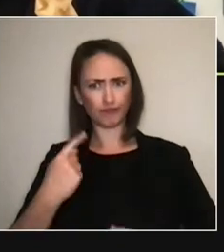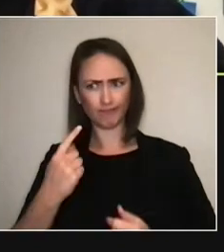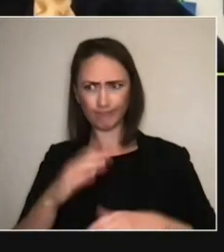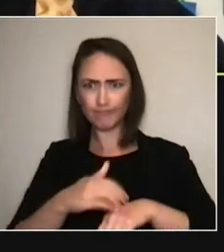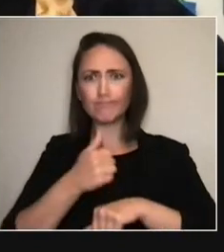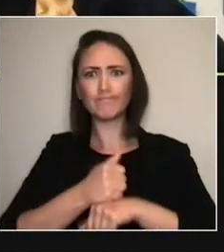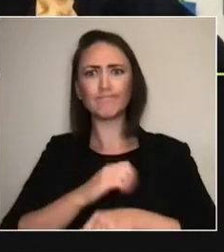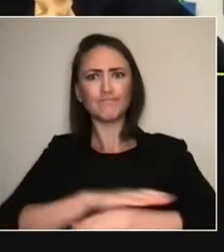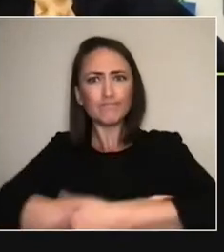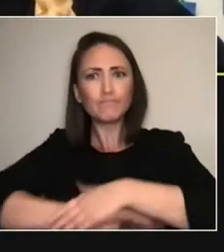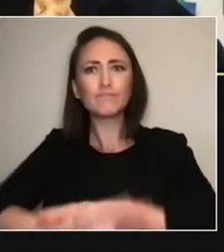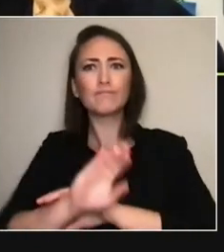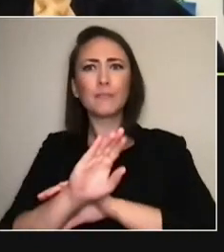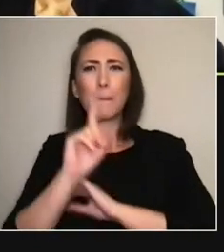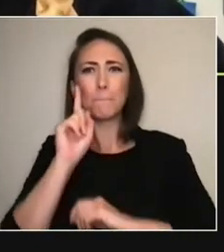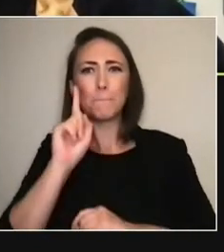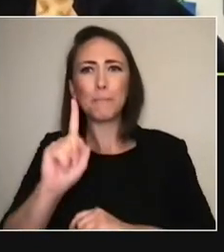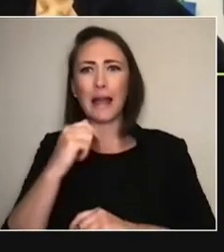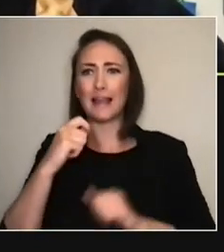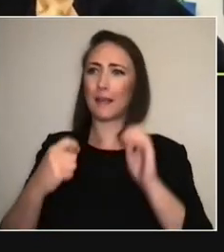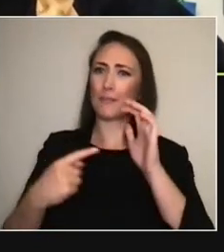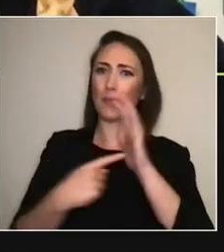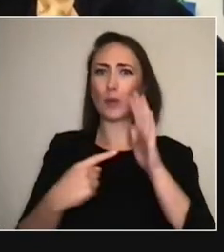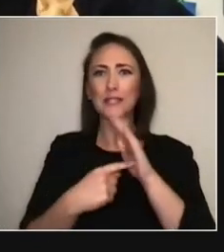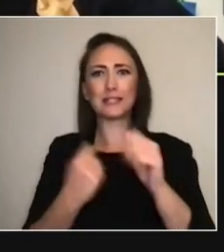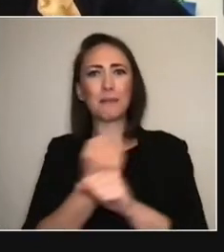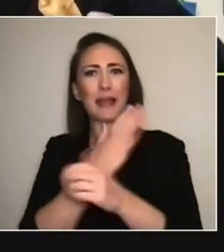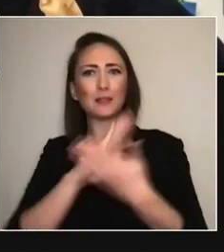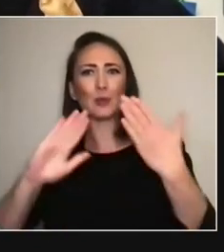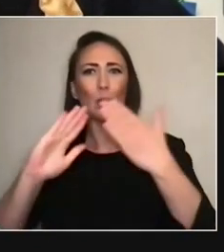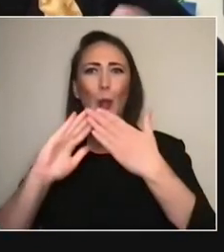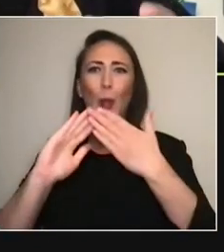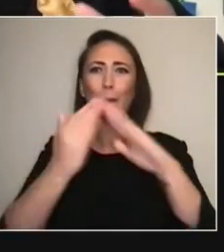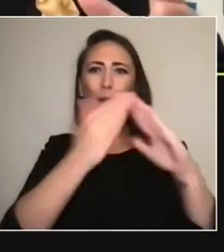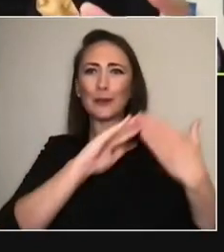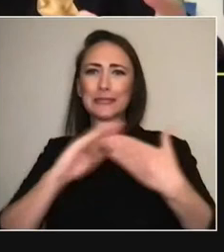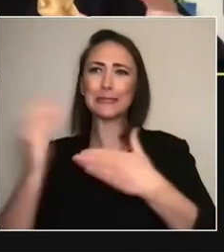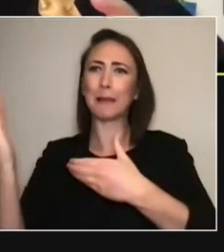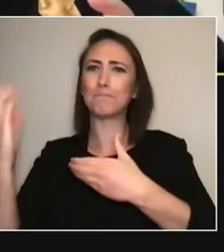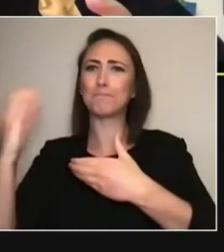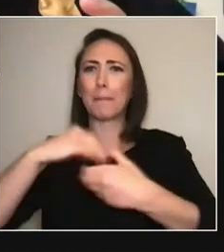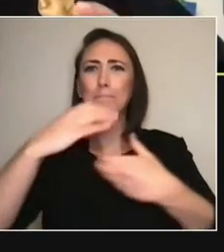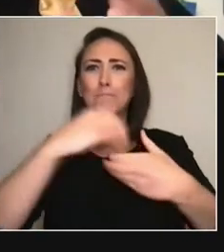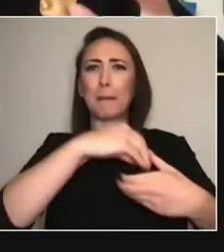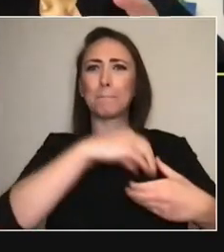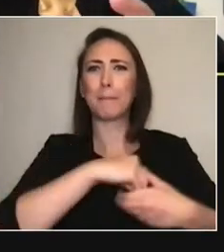galvanise the community. And so, is there anyone else that you feel is on the same journey as LIFT